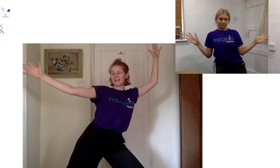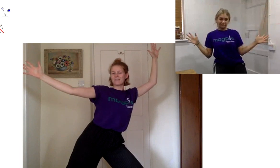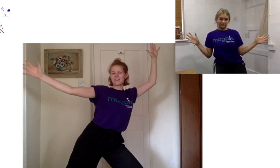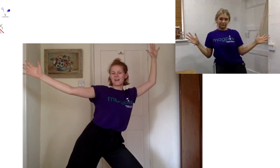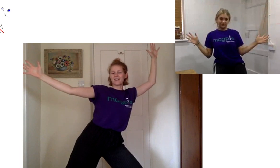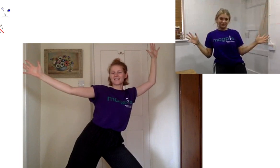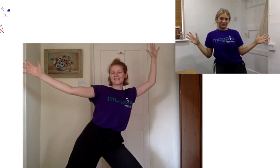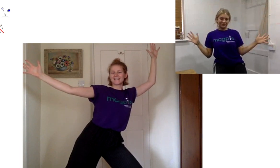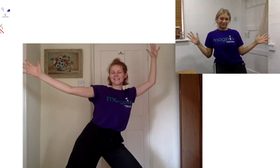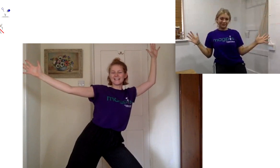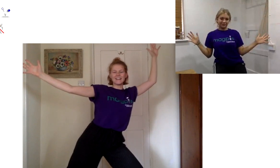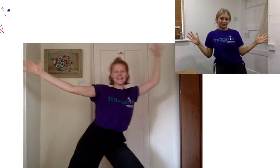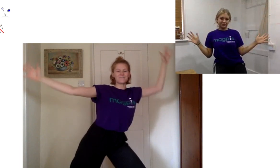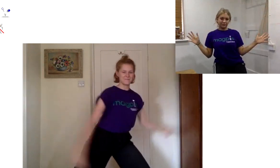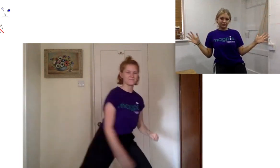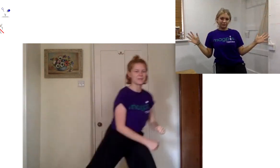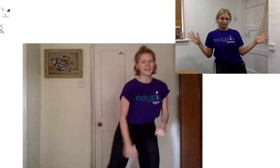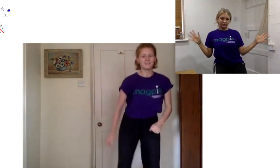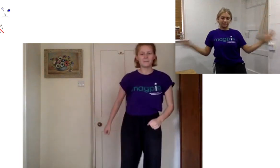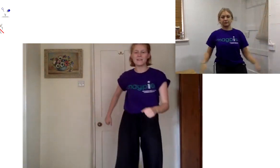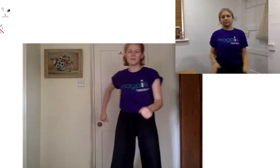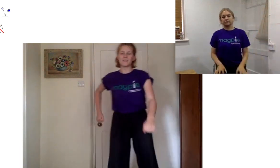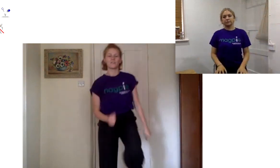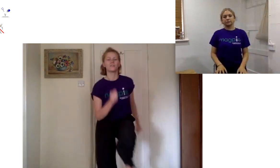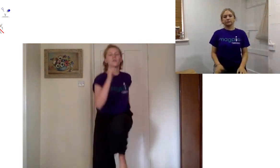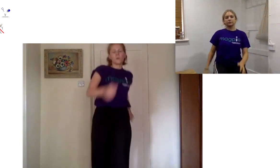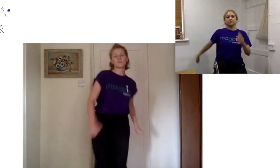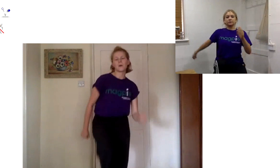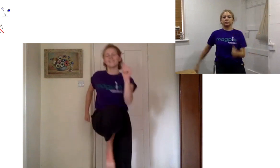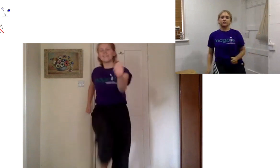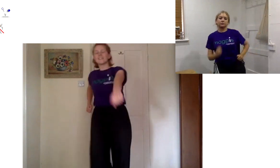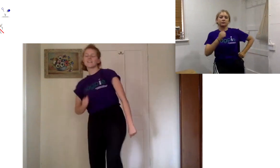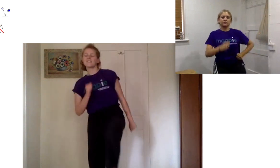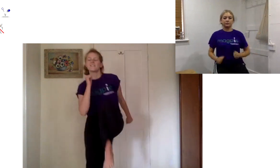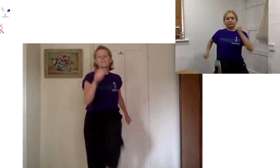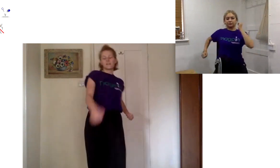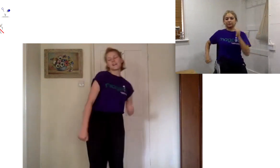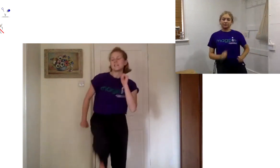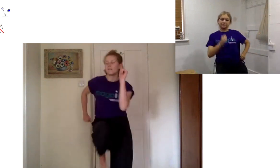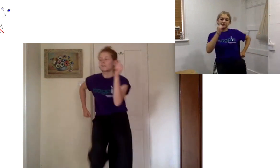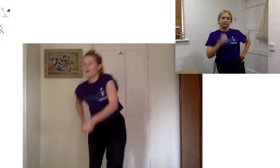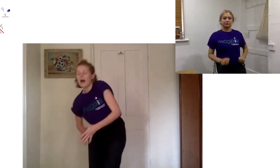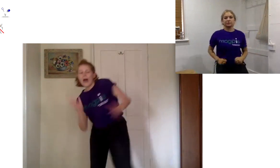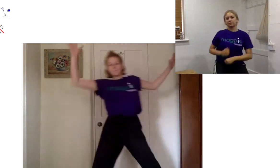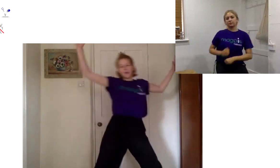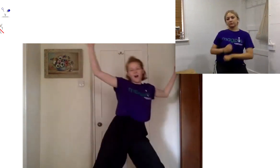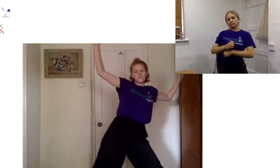however that mask is lovely but then gonna repeat we do our four walks one two three four and pose